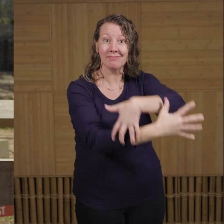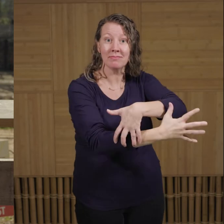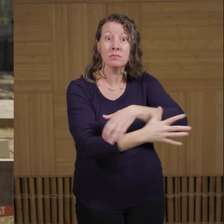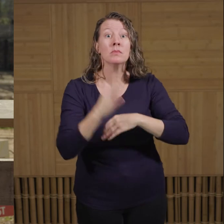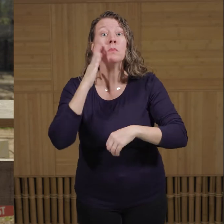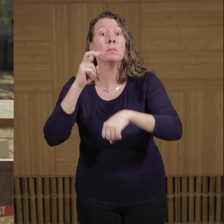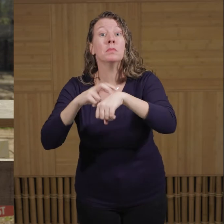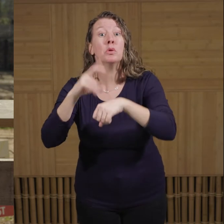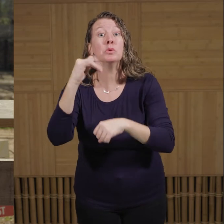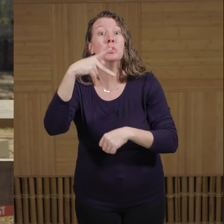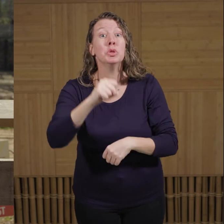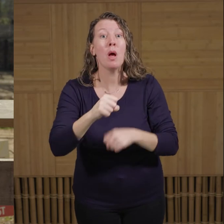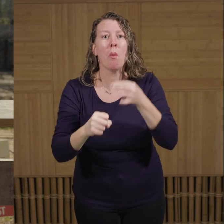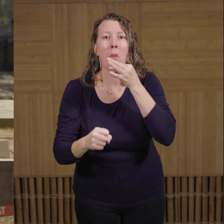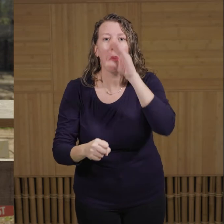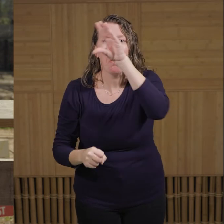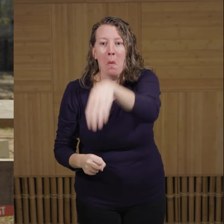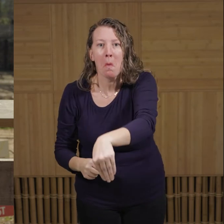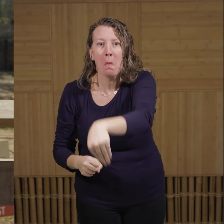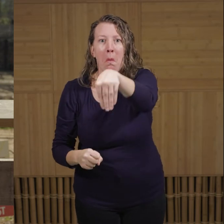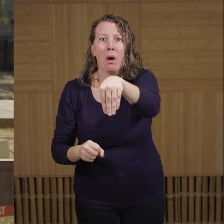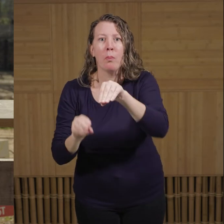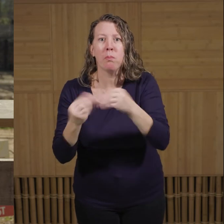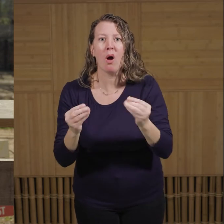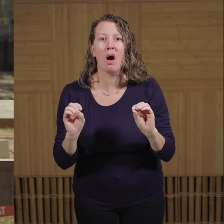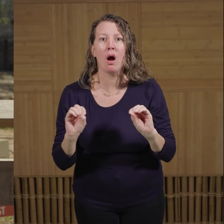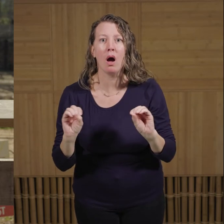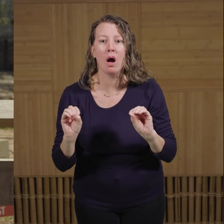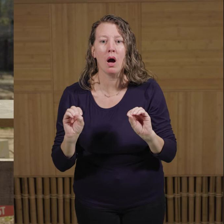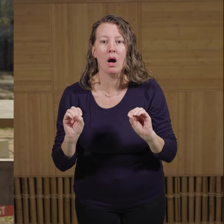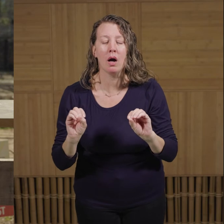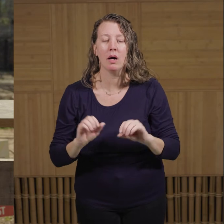or they can pick up something as small and fragile as a tortilla chip without breaking it.